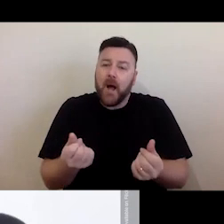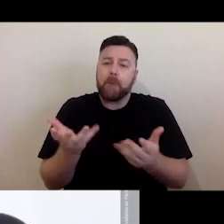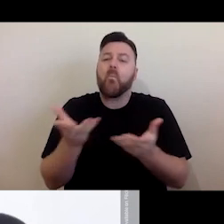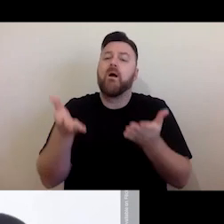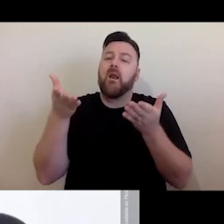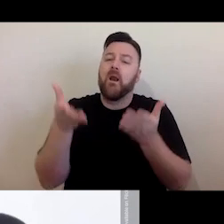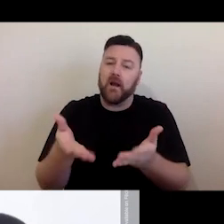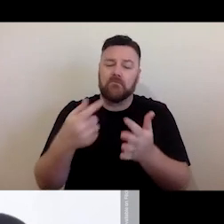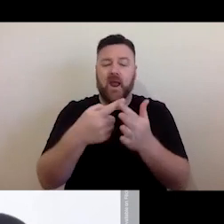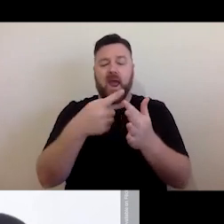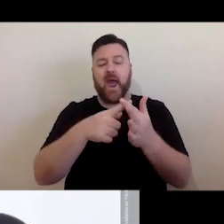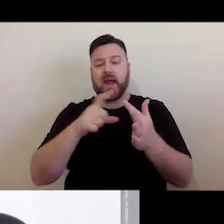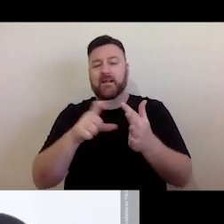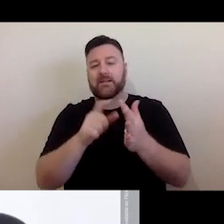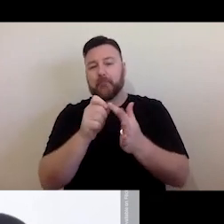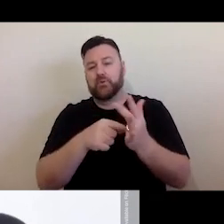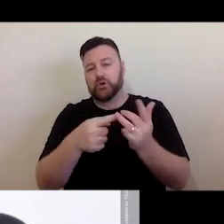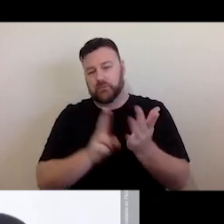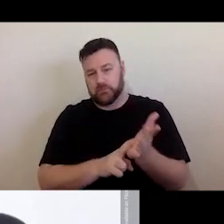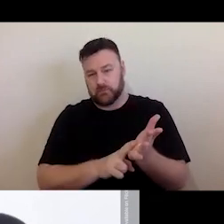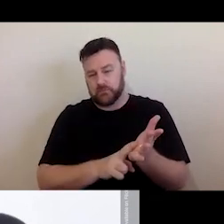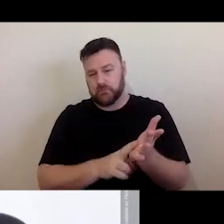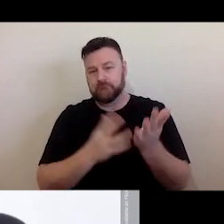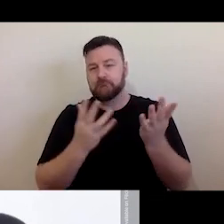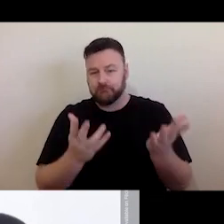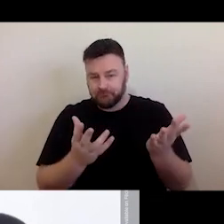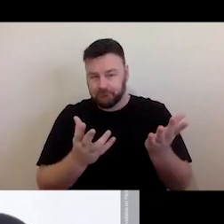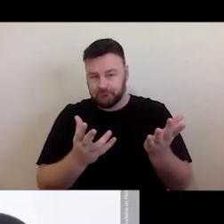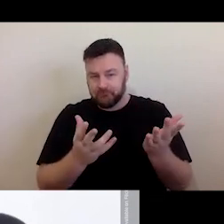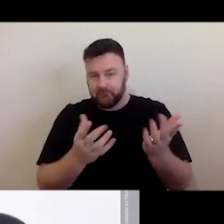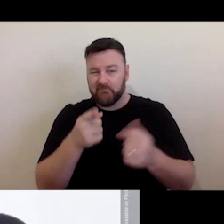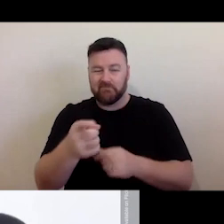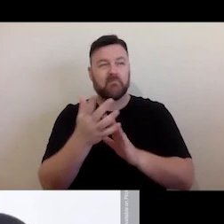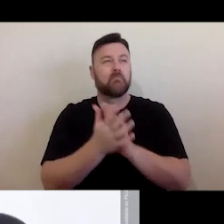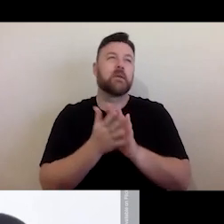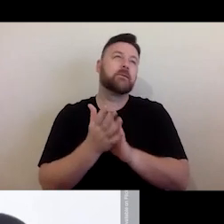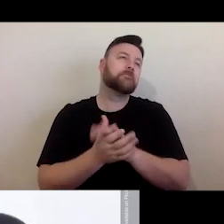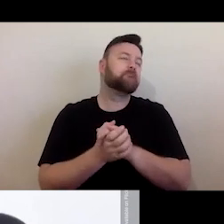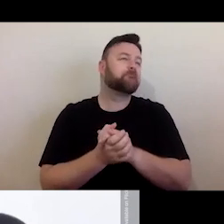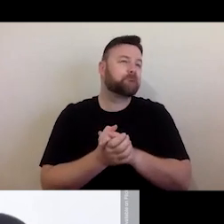of uses in prescribed situations, generally speaking - you know, they